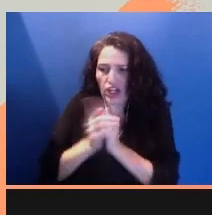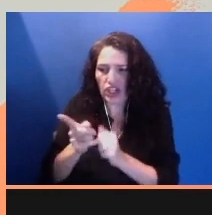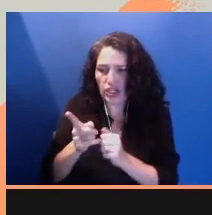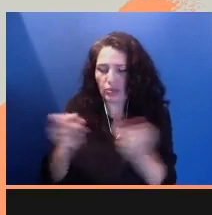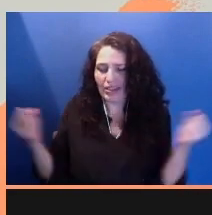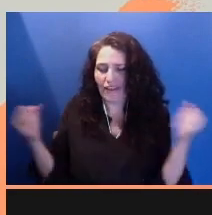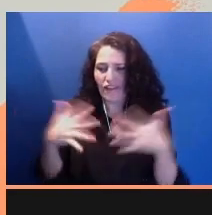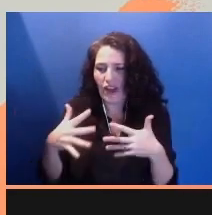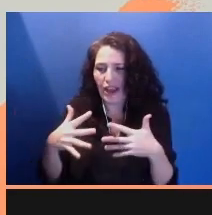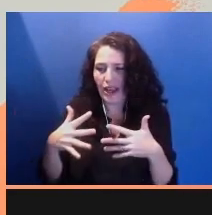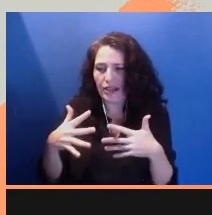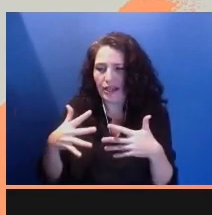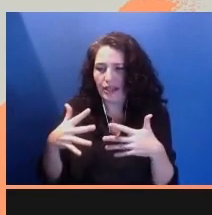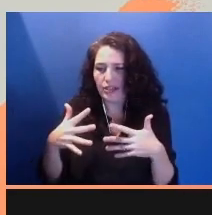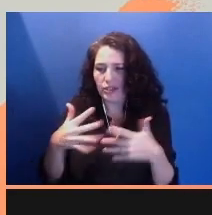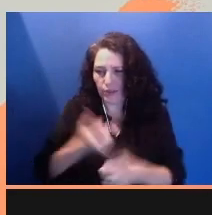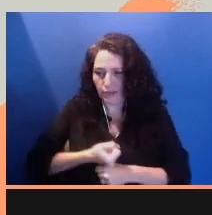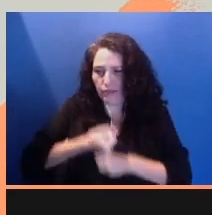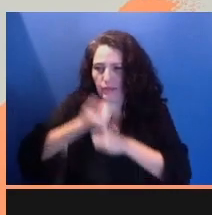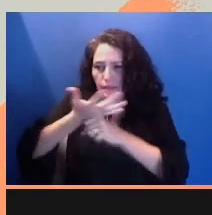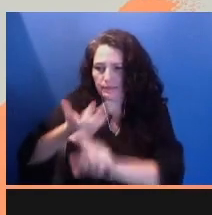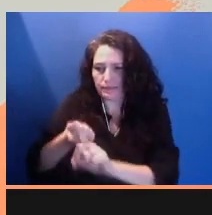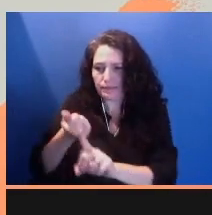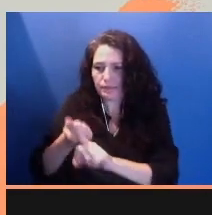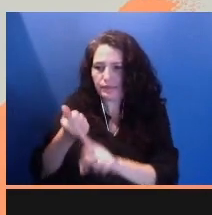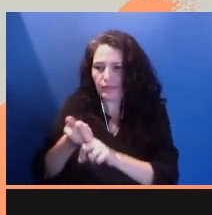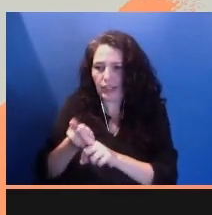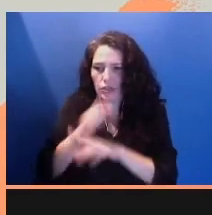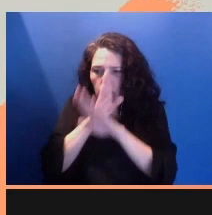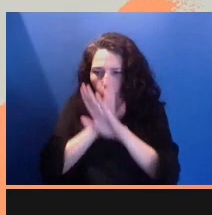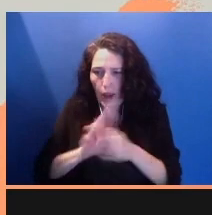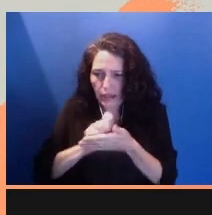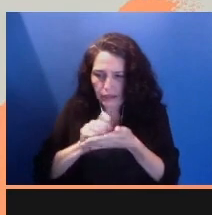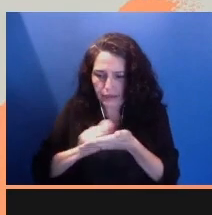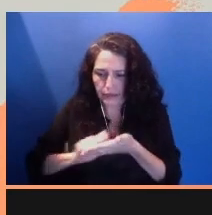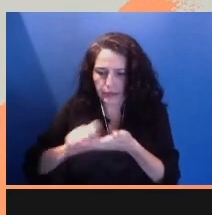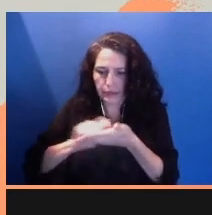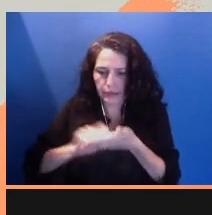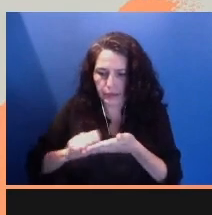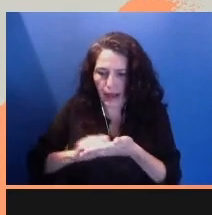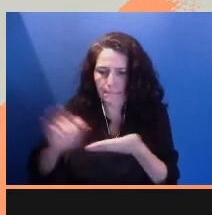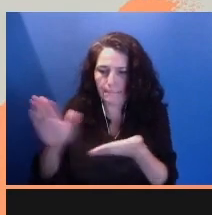She quietly scribbled her pleas on paper straps. She did not expect anyone in this world